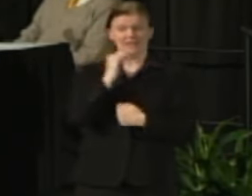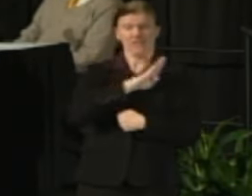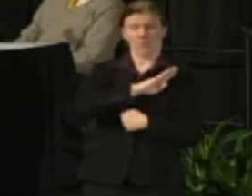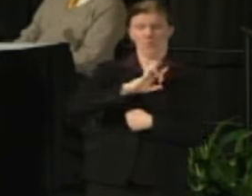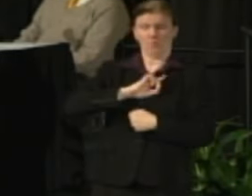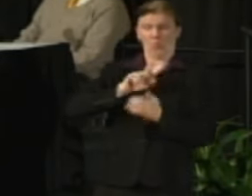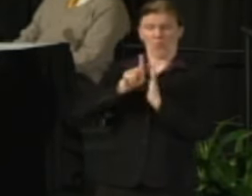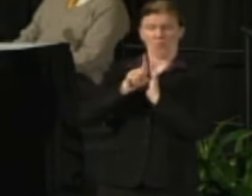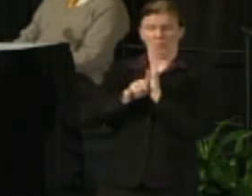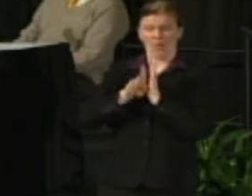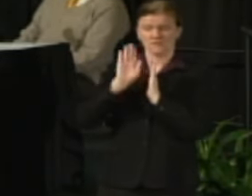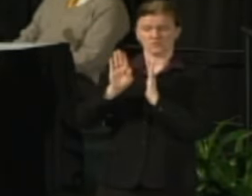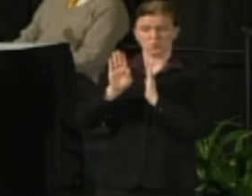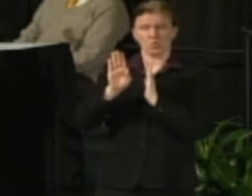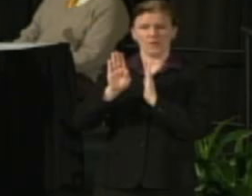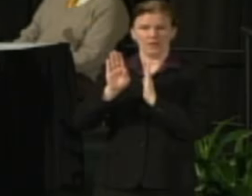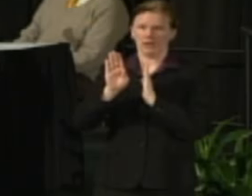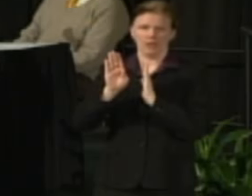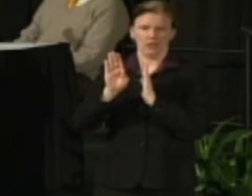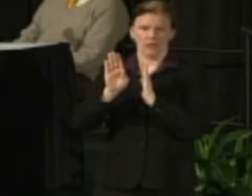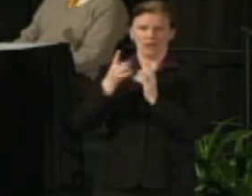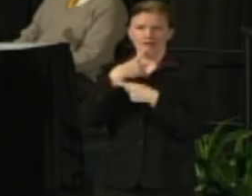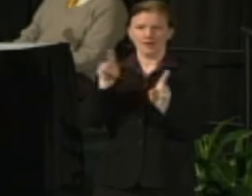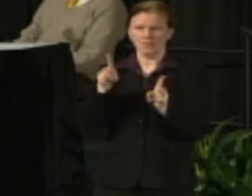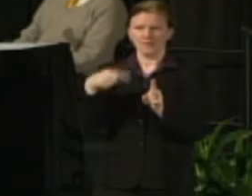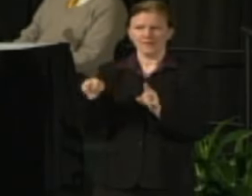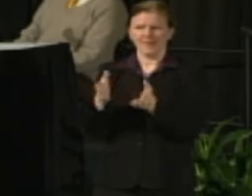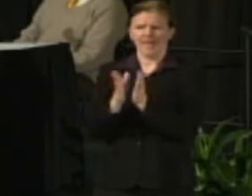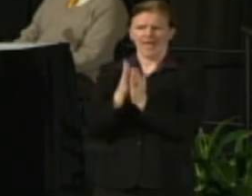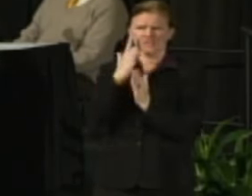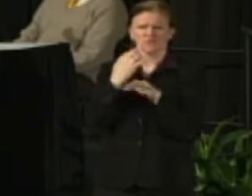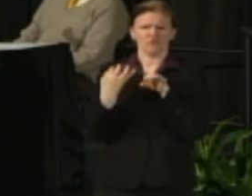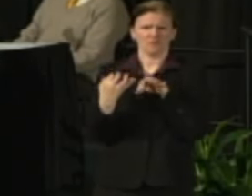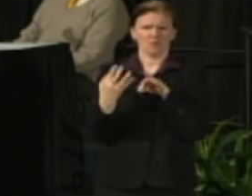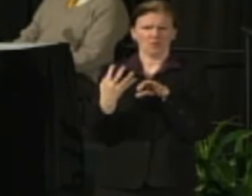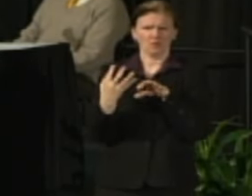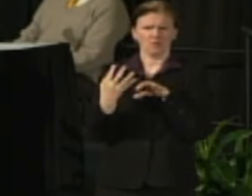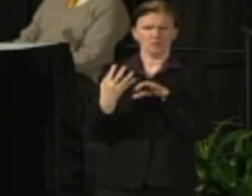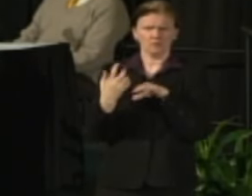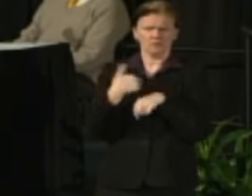to be issued or Board guidance they do ask for consultation with the campuses,